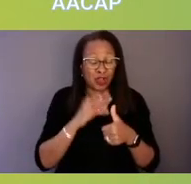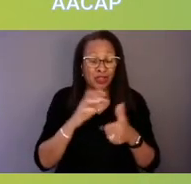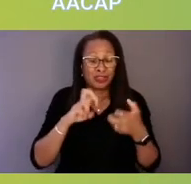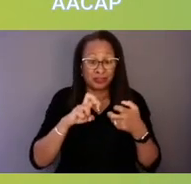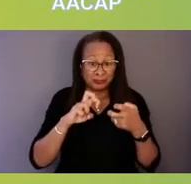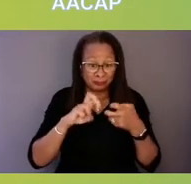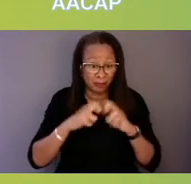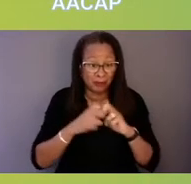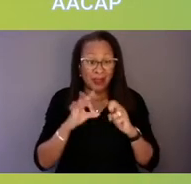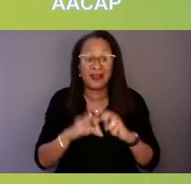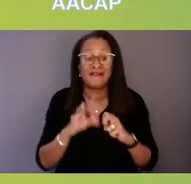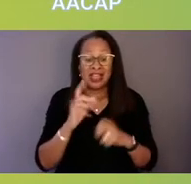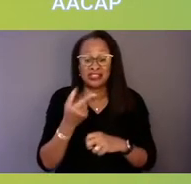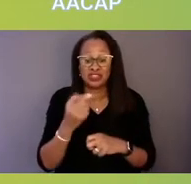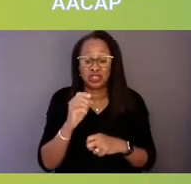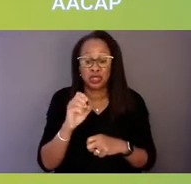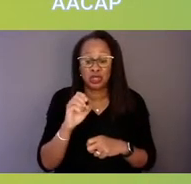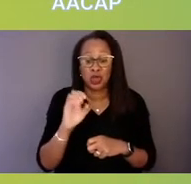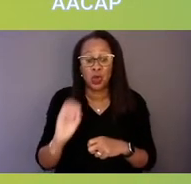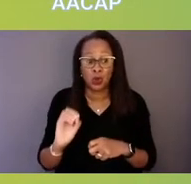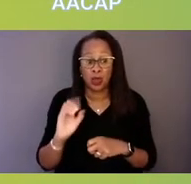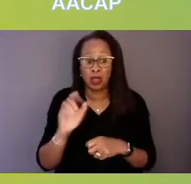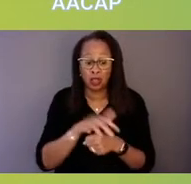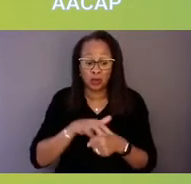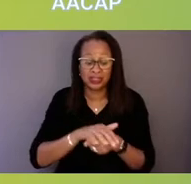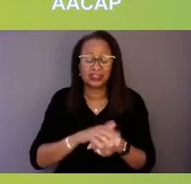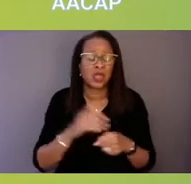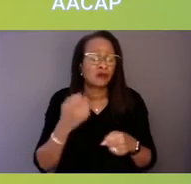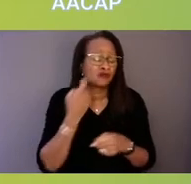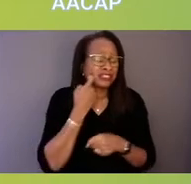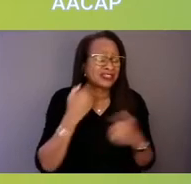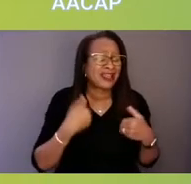We've just hosted a big public forum with the VA and FCC